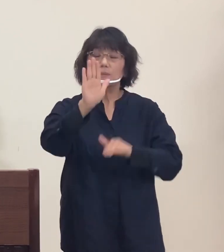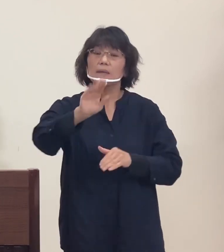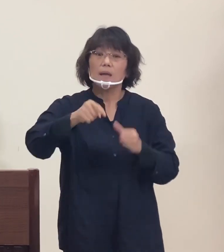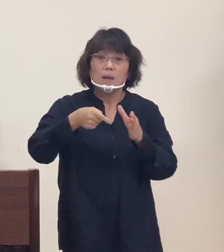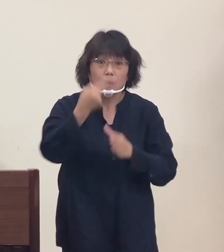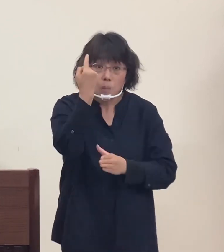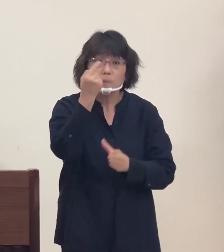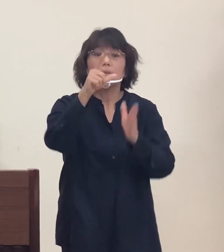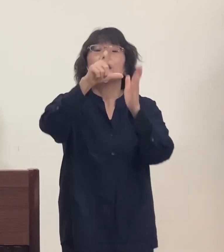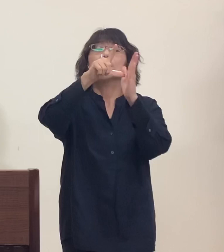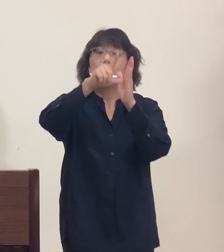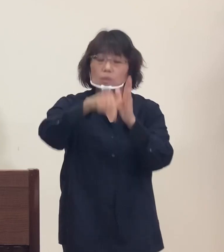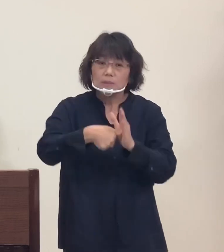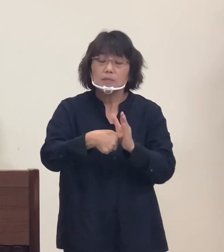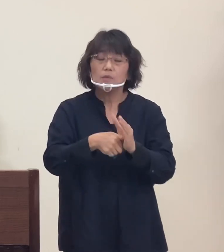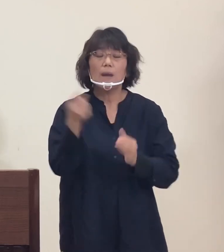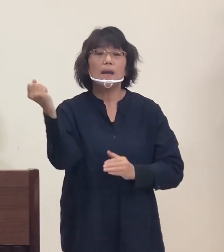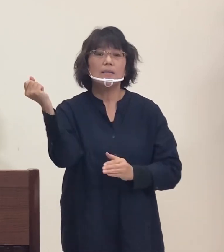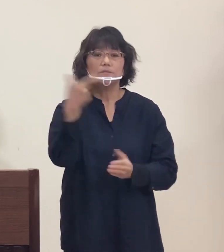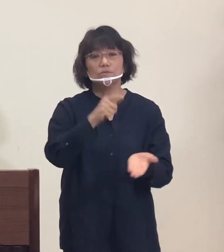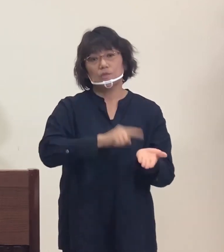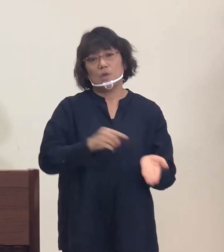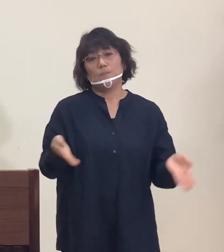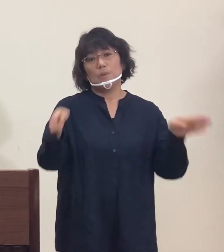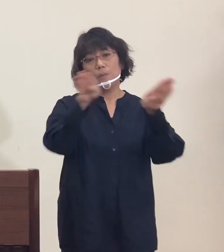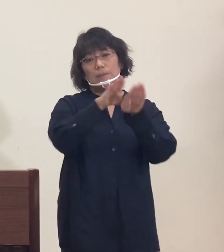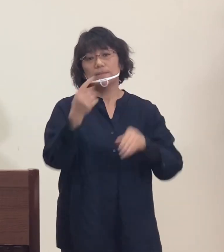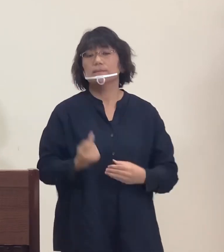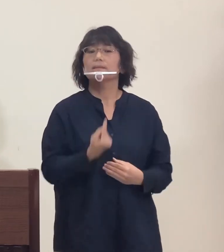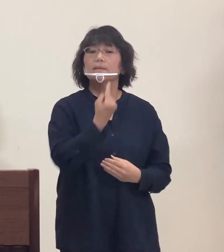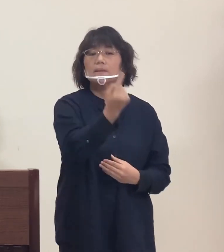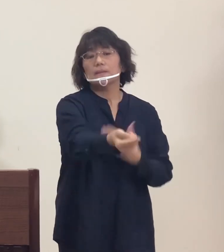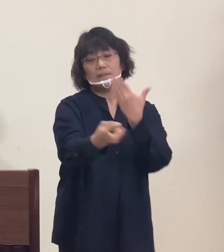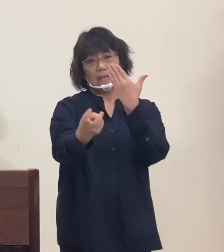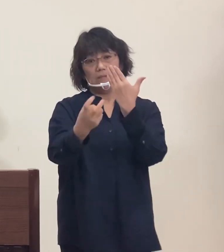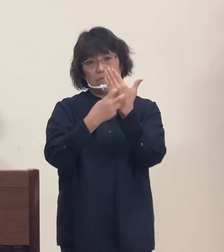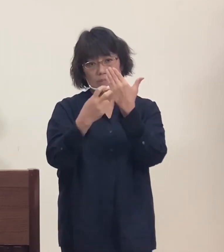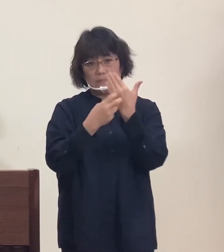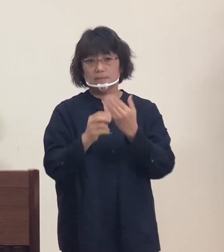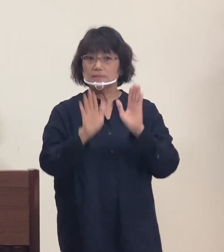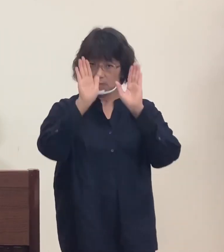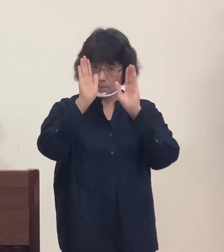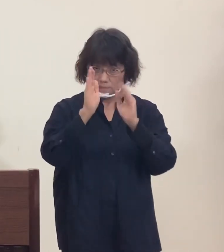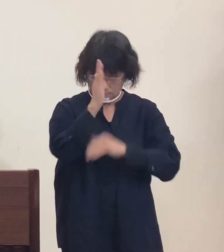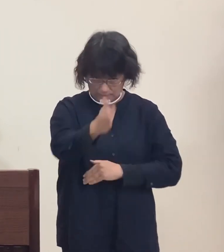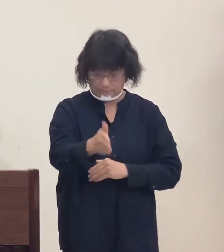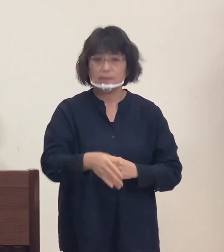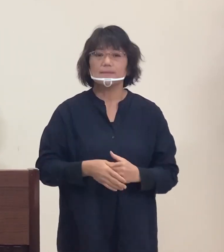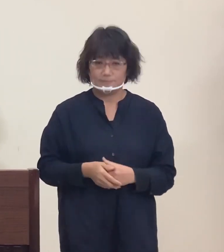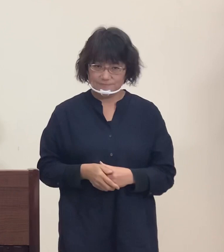please consult with a medical facility immediately.